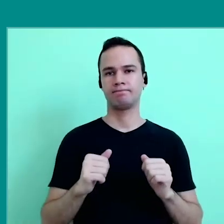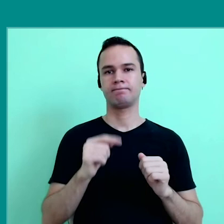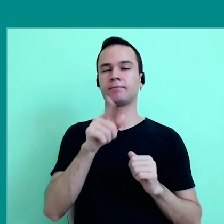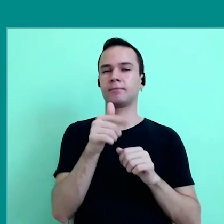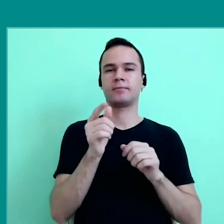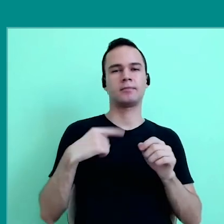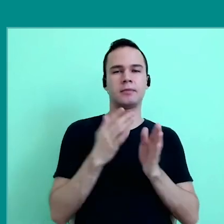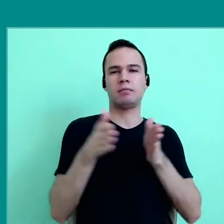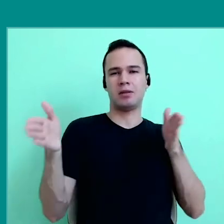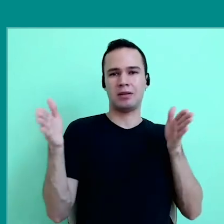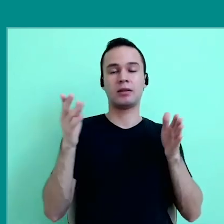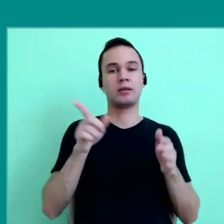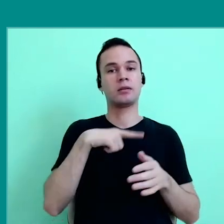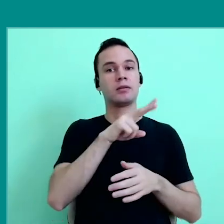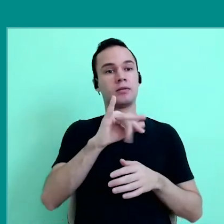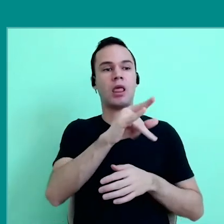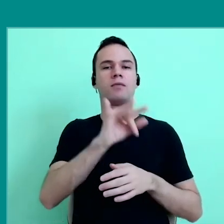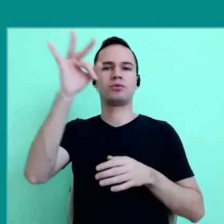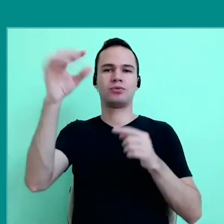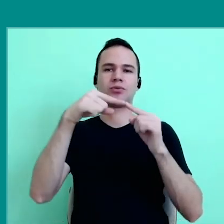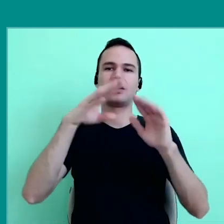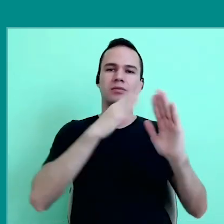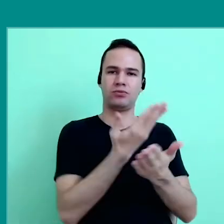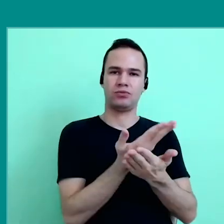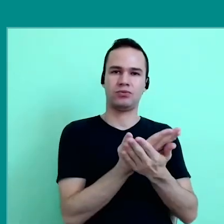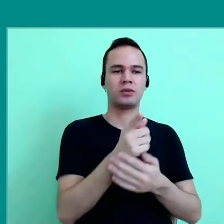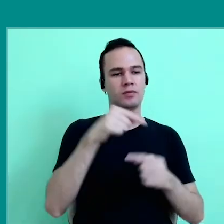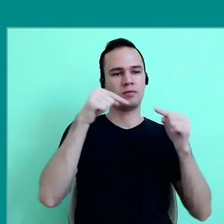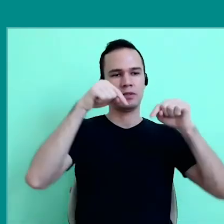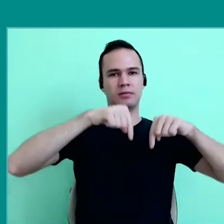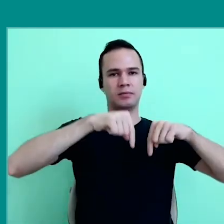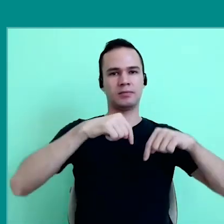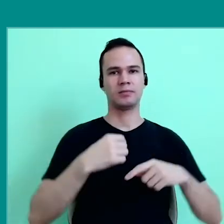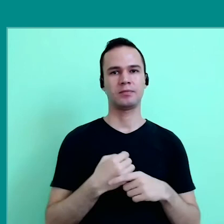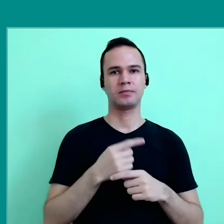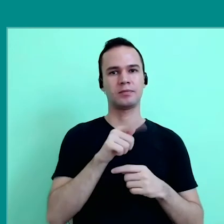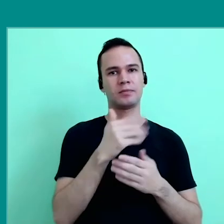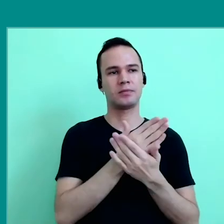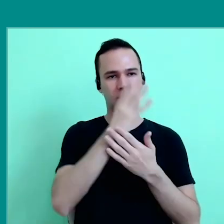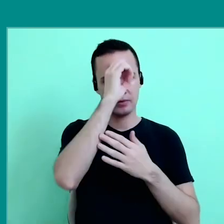For a long time we believed that this would be the future of education, as we can see here, learning capsules,